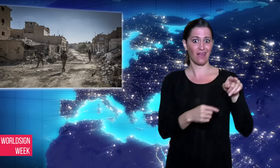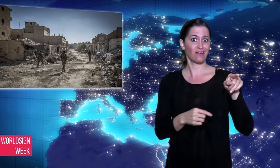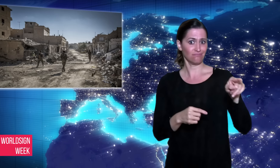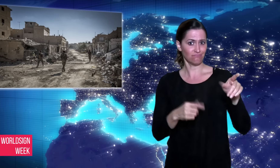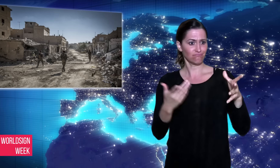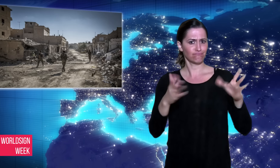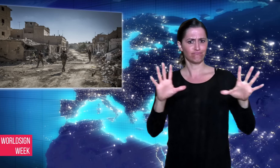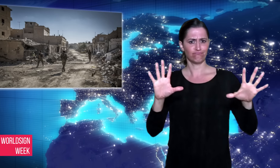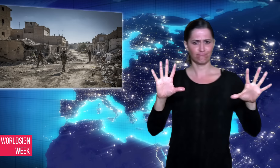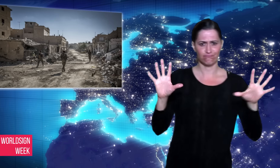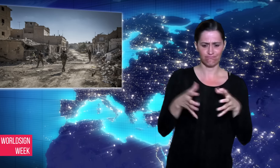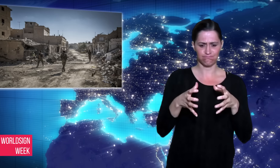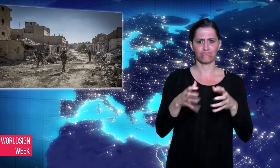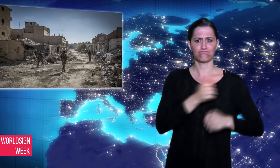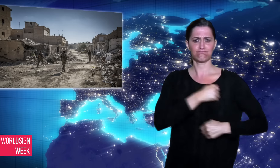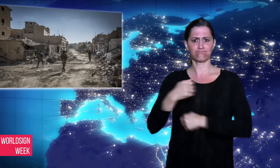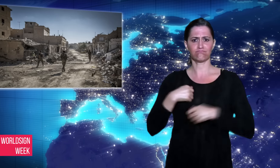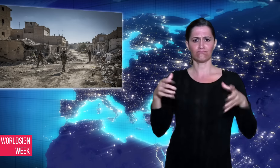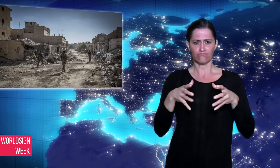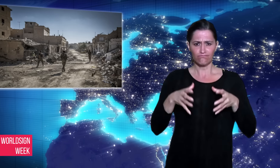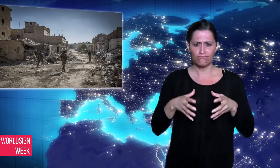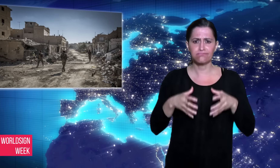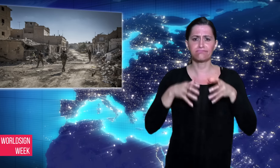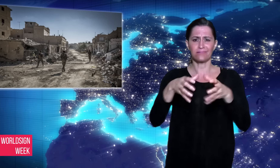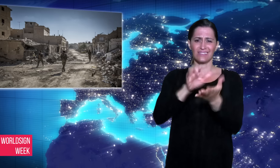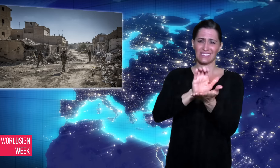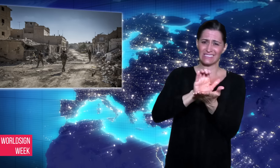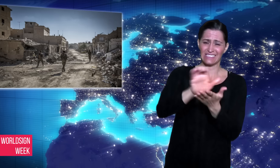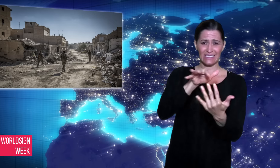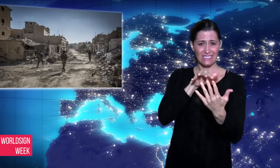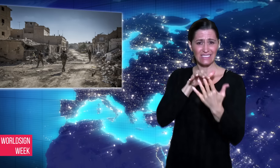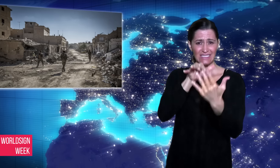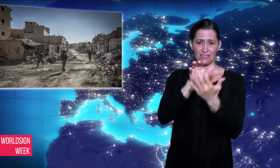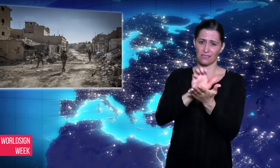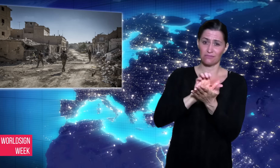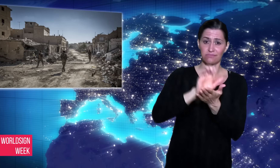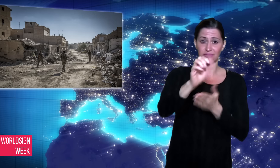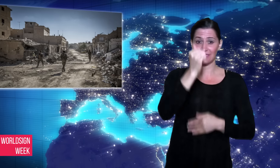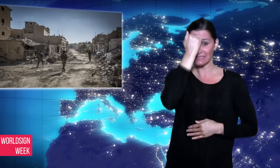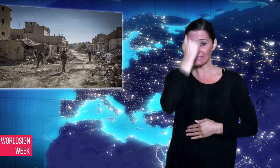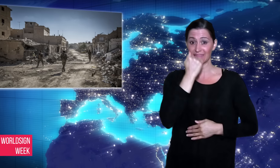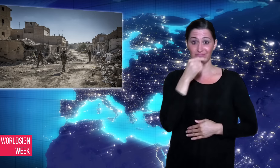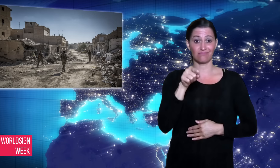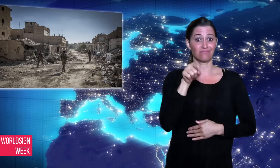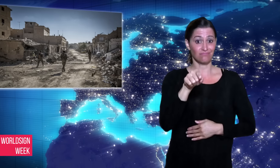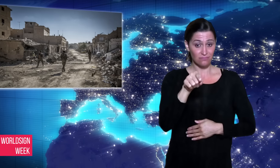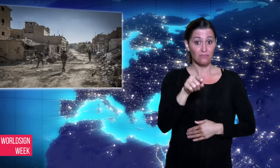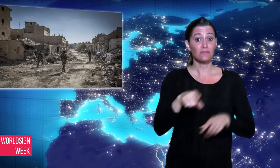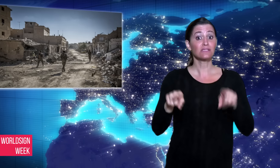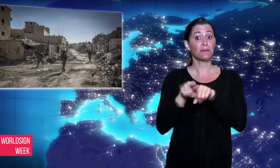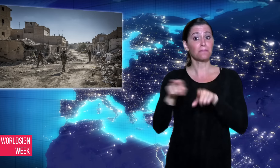in this operation and agreed to secure